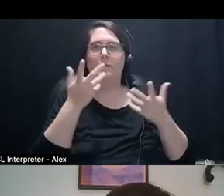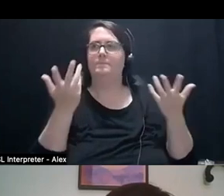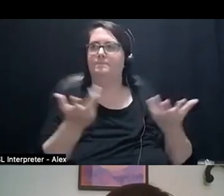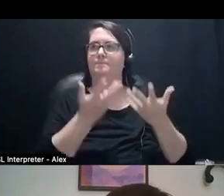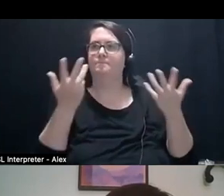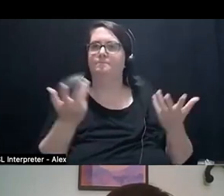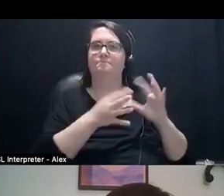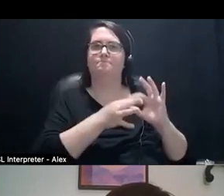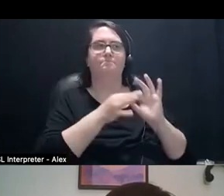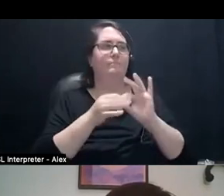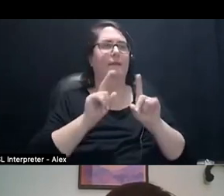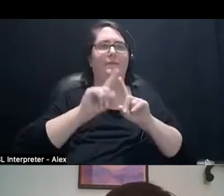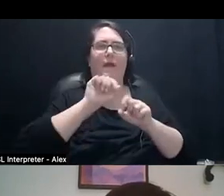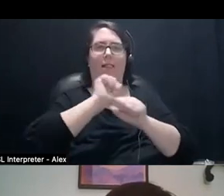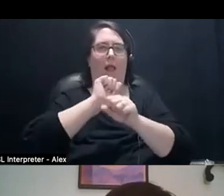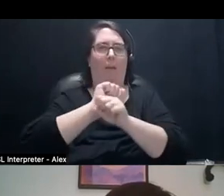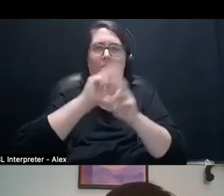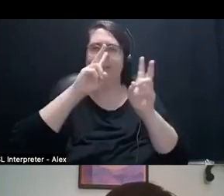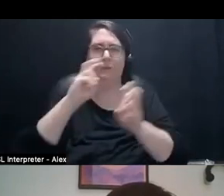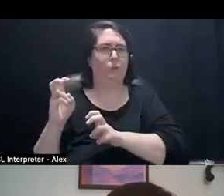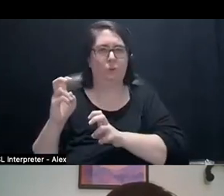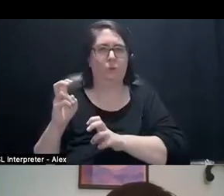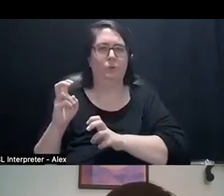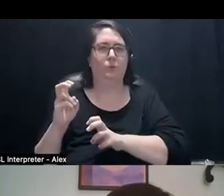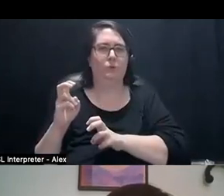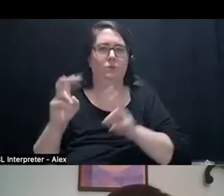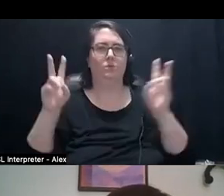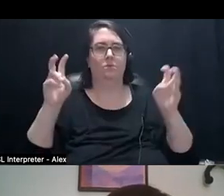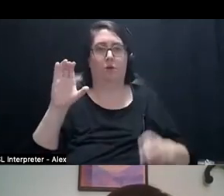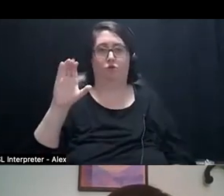tied to so many labour things. Like idea of a crate,